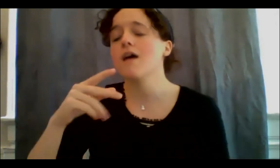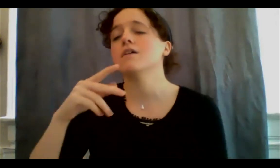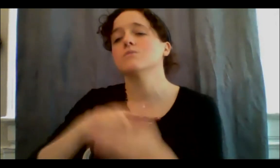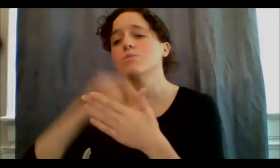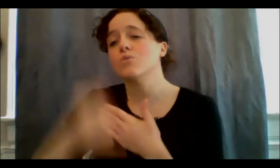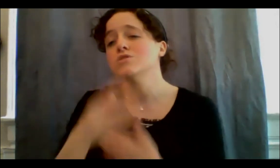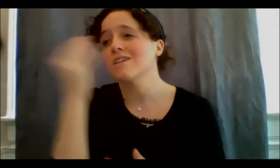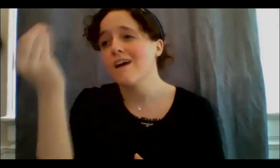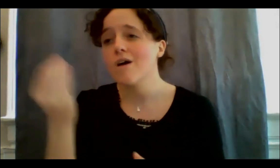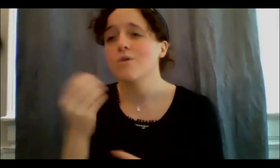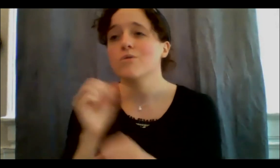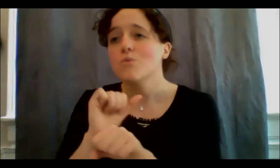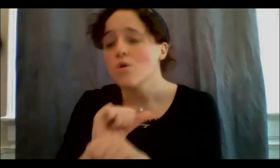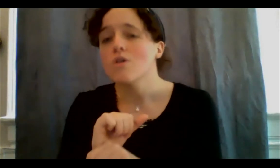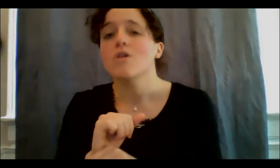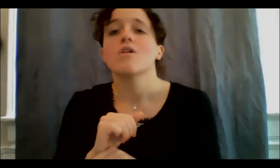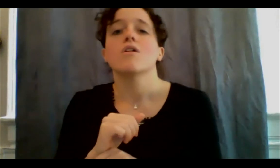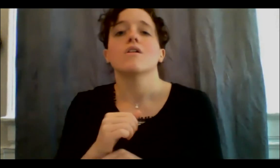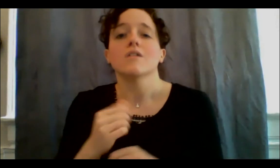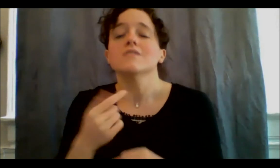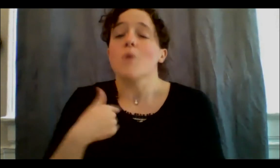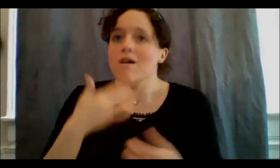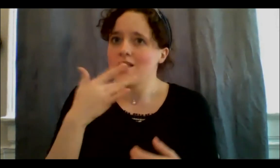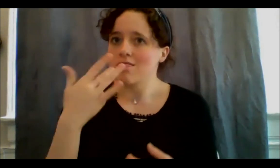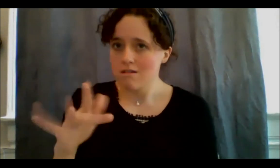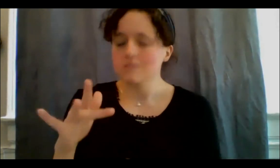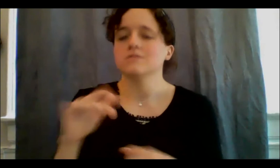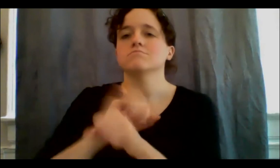the pandemic. And that's not the case for everyone, so I was very fortunate to be